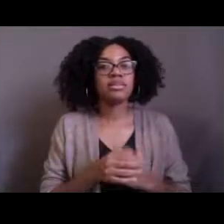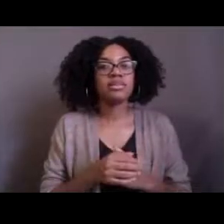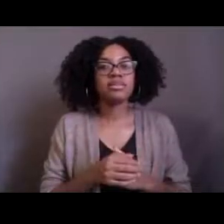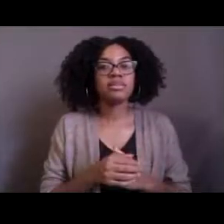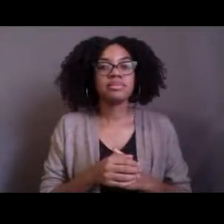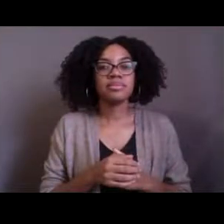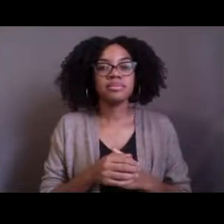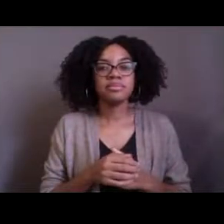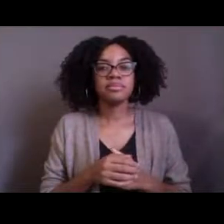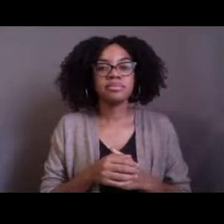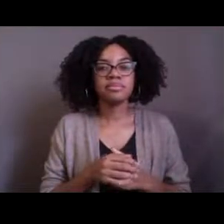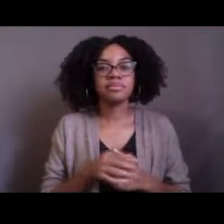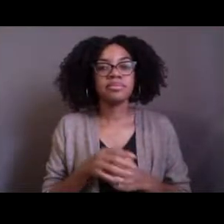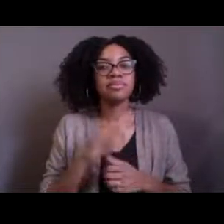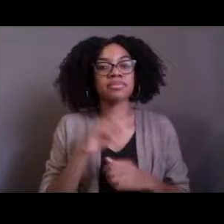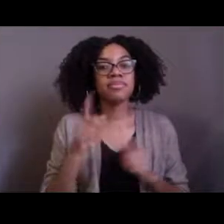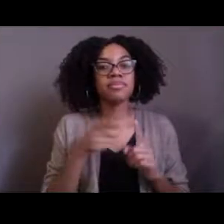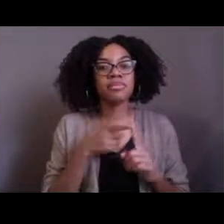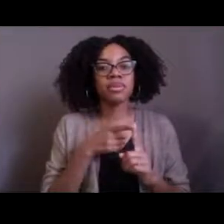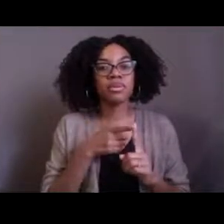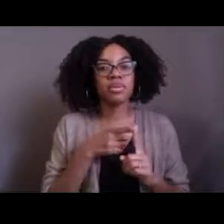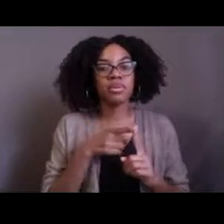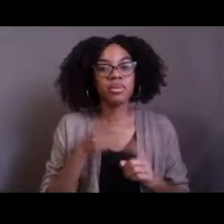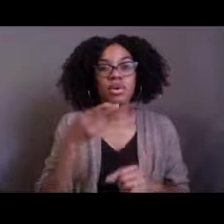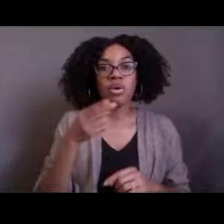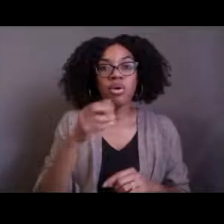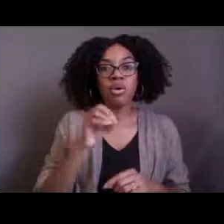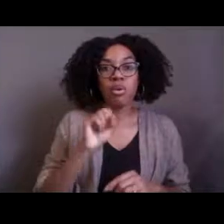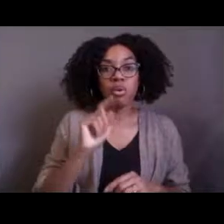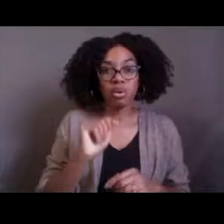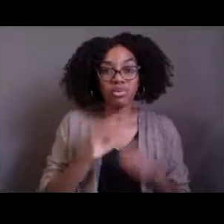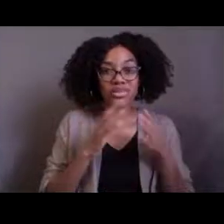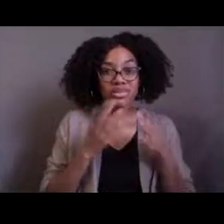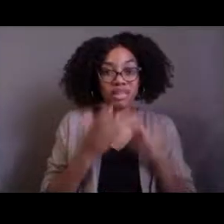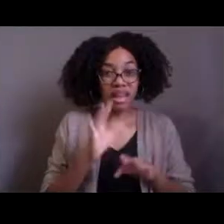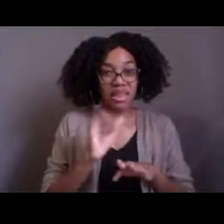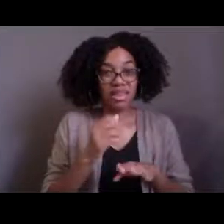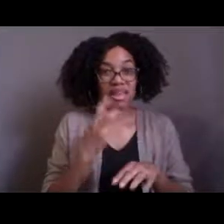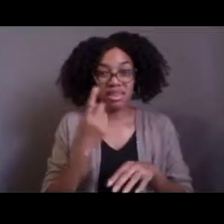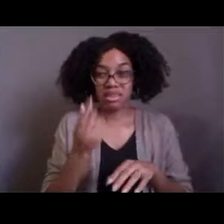So when the host dies do the parasite die? That parasitic barnacle you showed us.